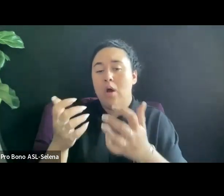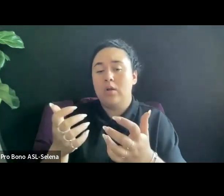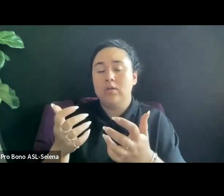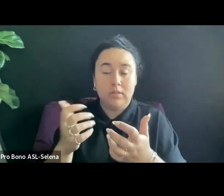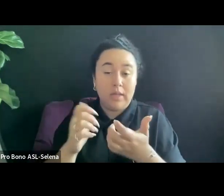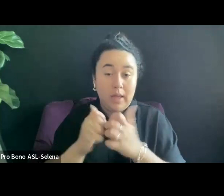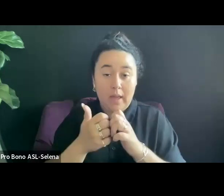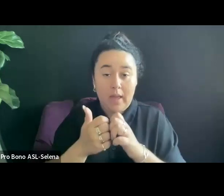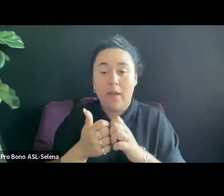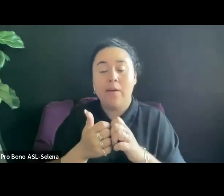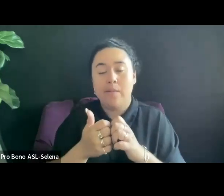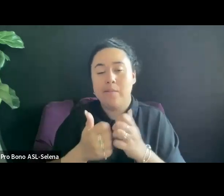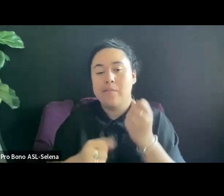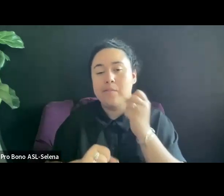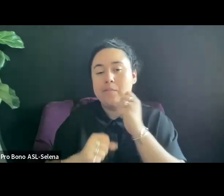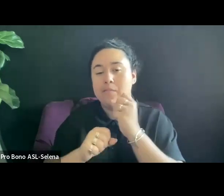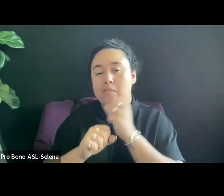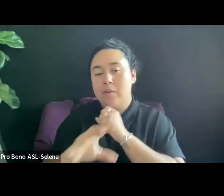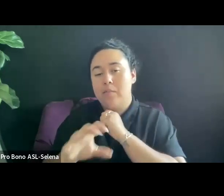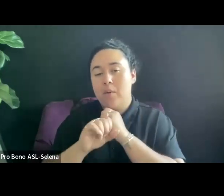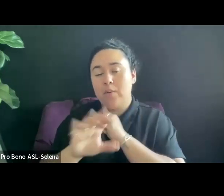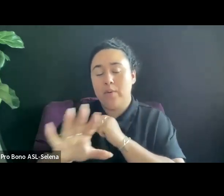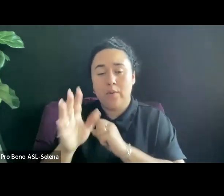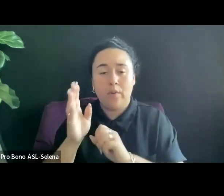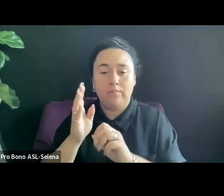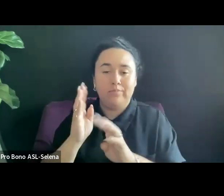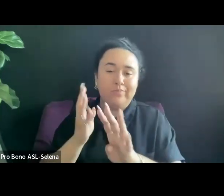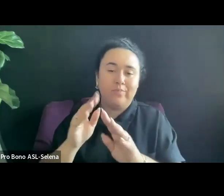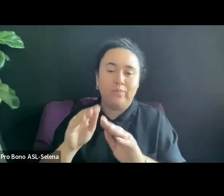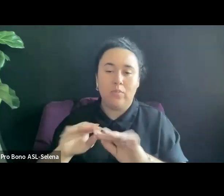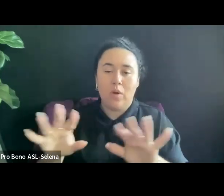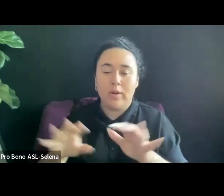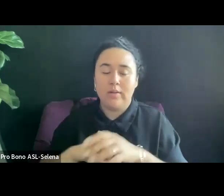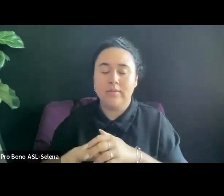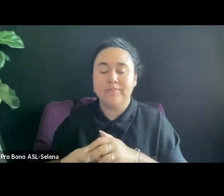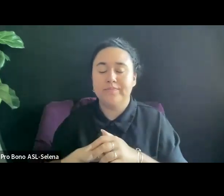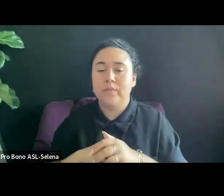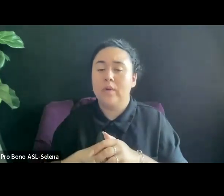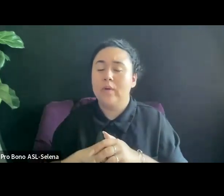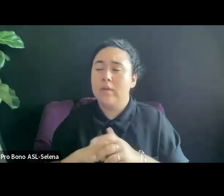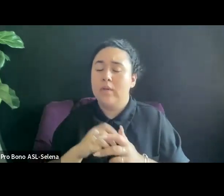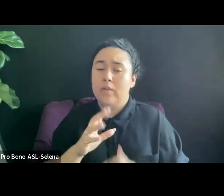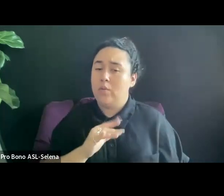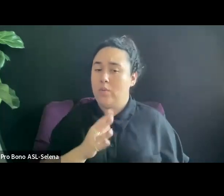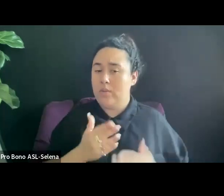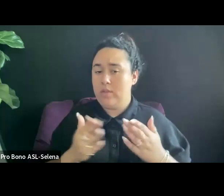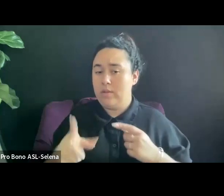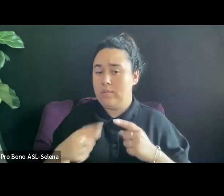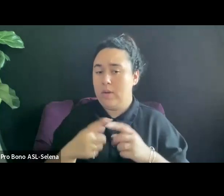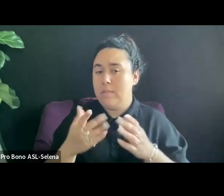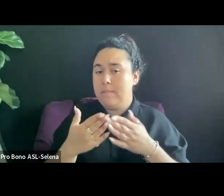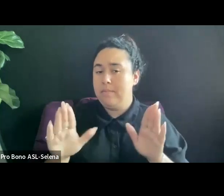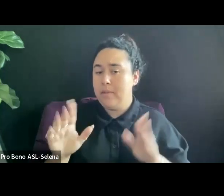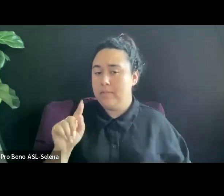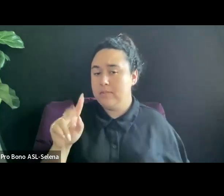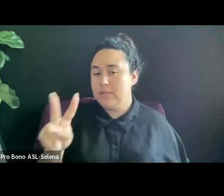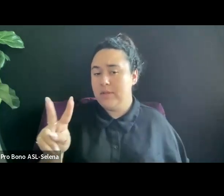THE GREAT THING ABOUT PUBLIC TELEVISION, EVEN THOUGH AMOUNT OF THE LICENSE FEE IS NOT AS HIGH AS YOU